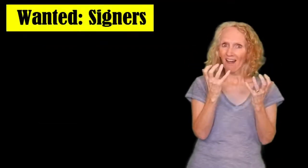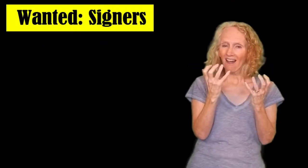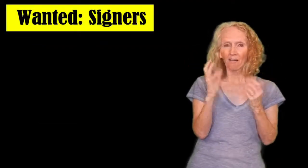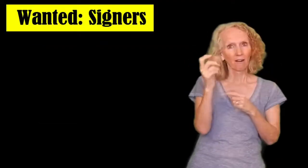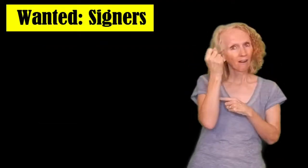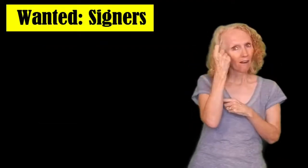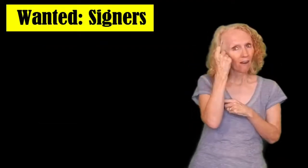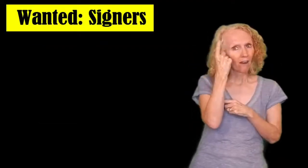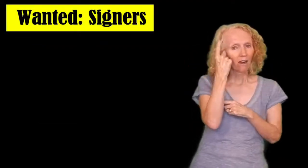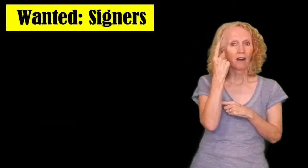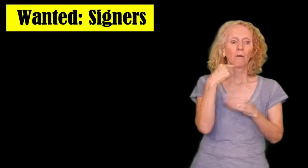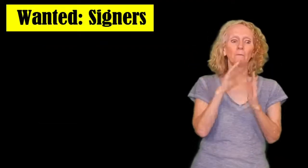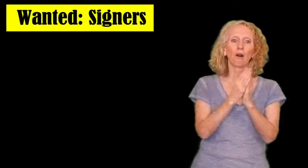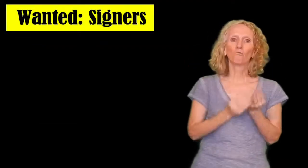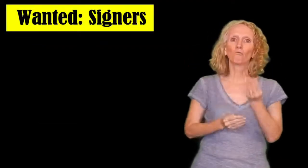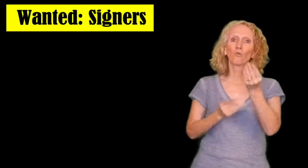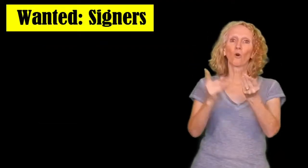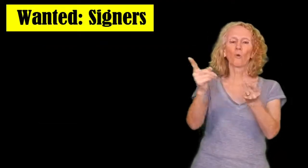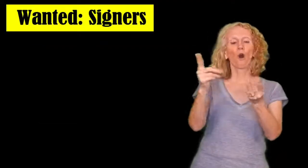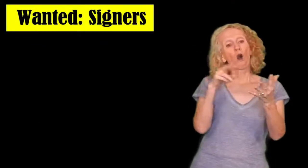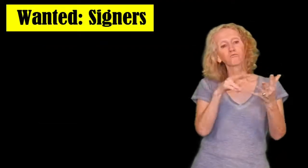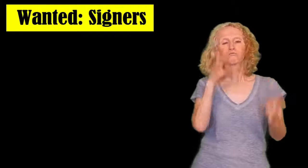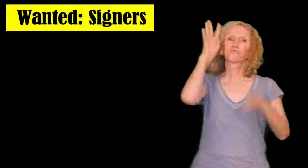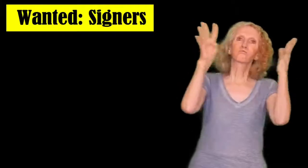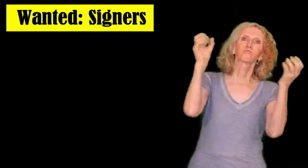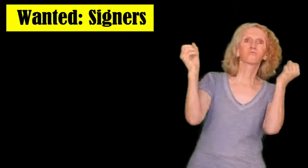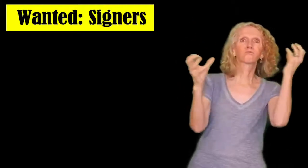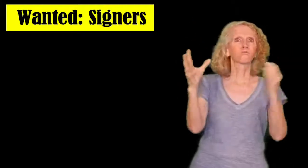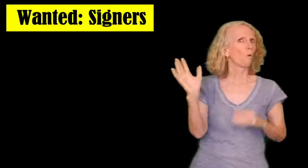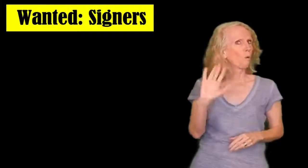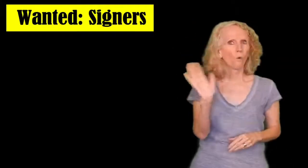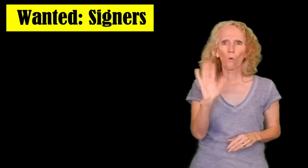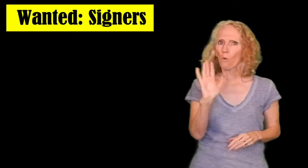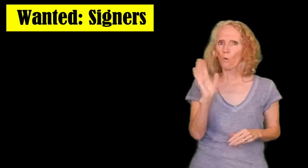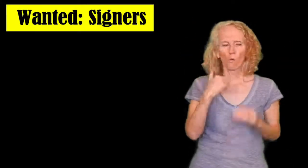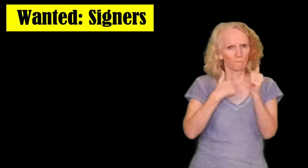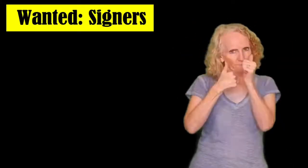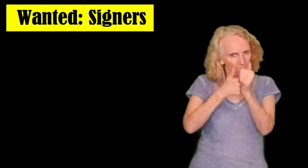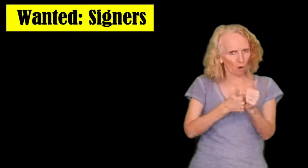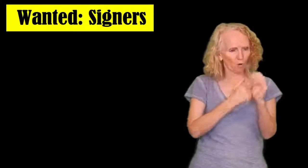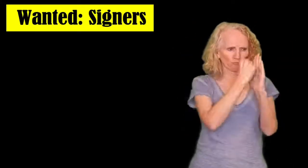you interested